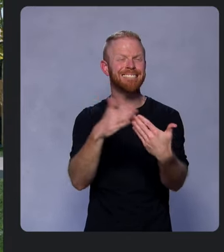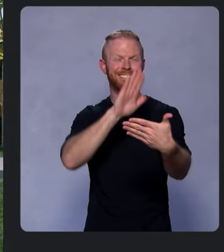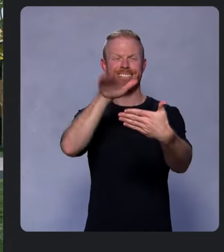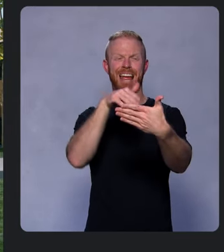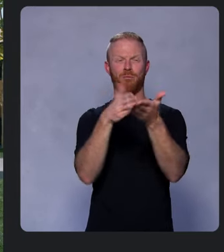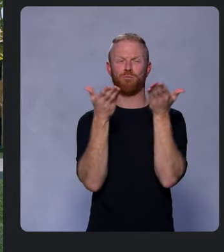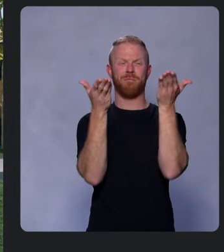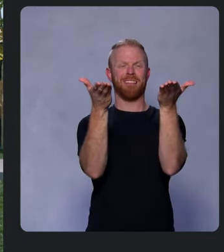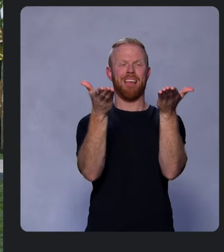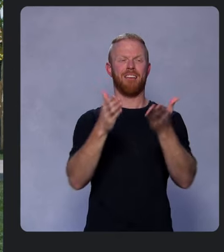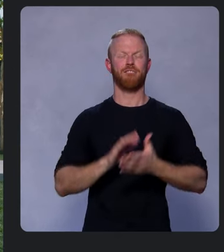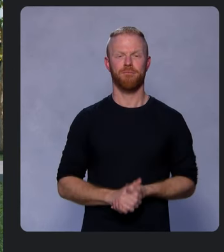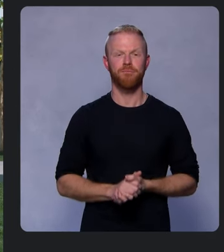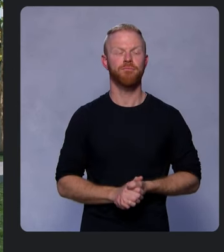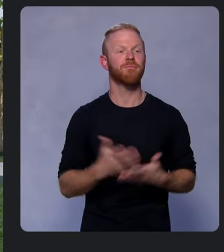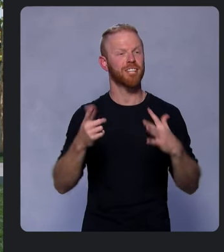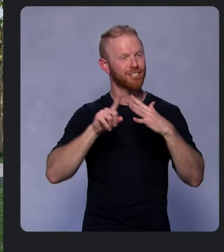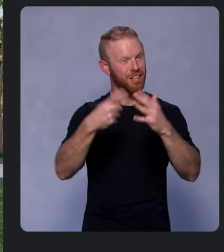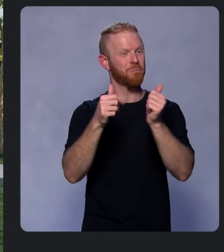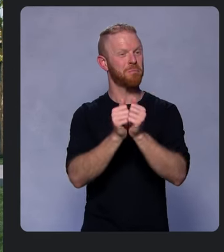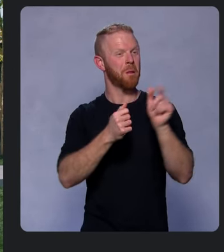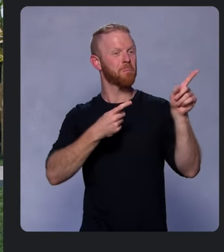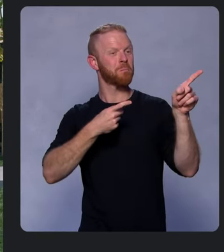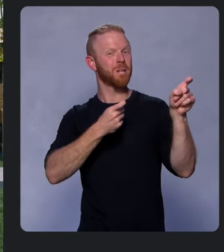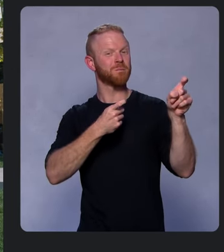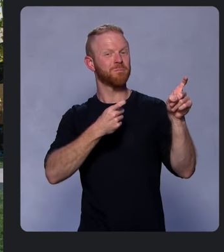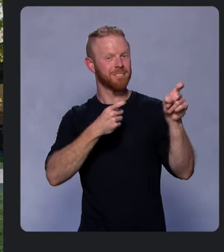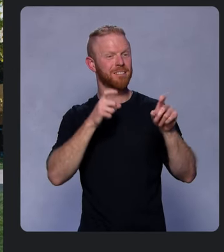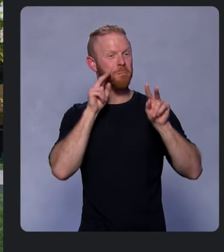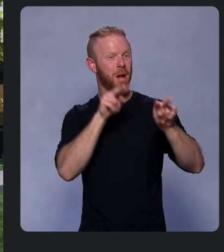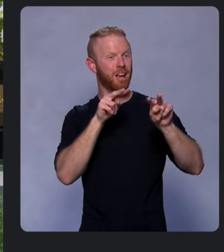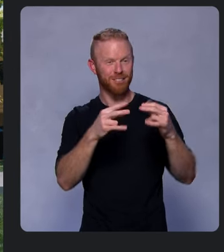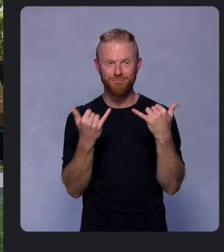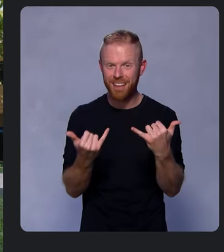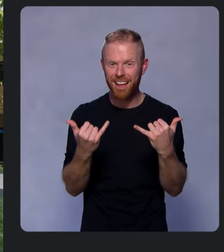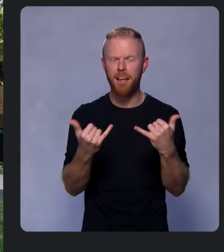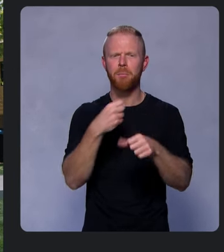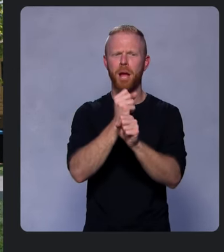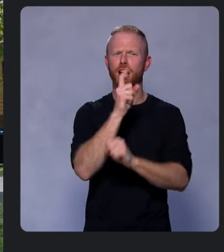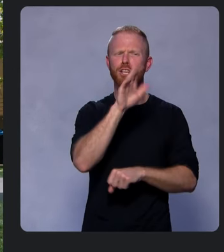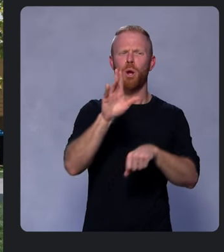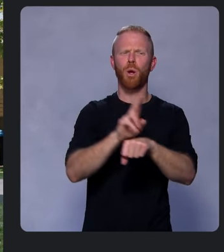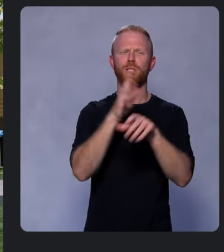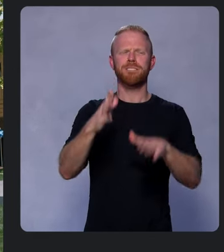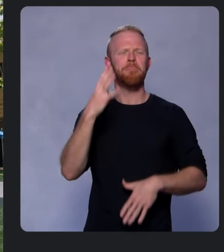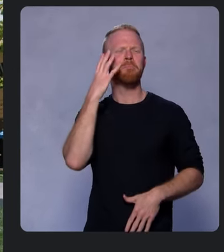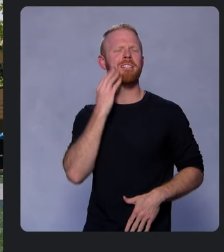Get started with Performance Monitoring today to ensure your users experience the best version of your app.